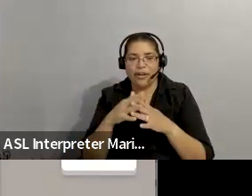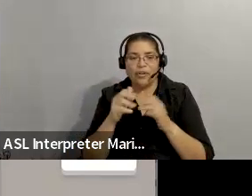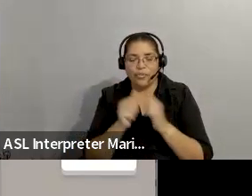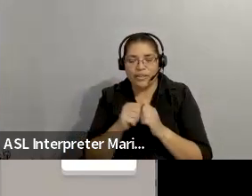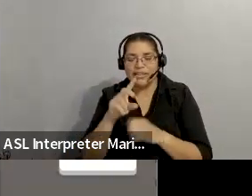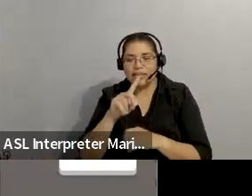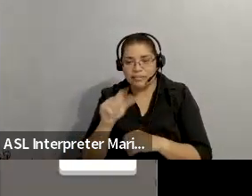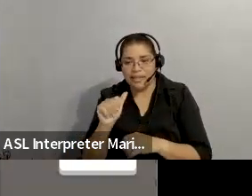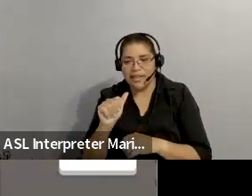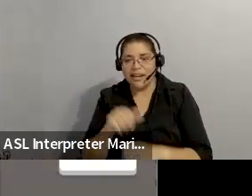: It was '92 -- or 1990. July 26, 1990.